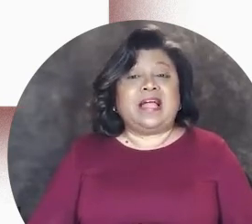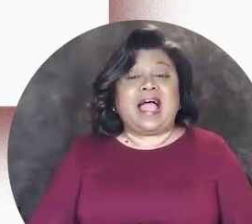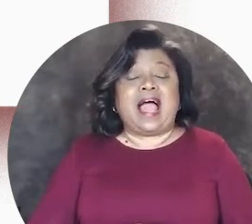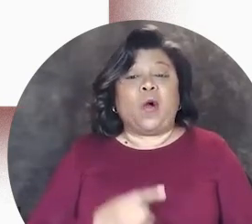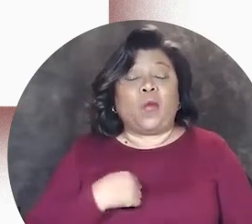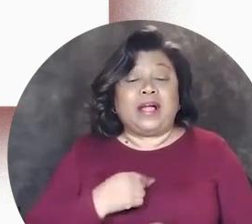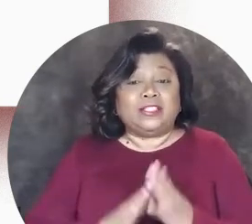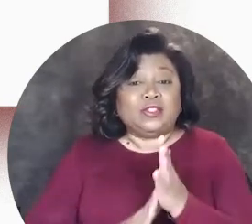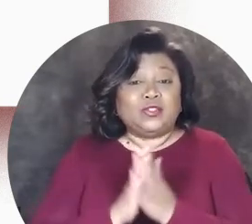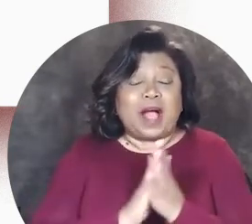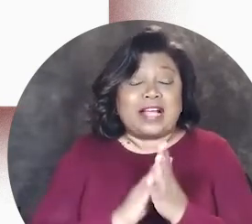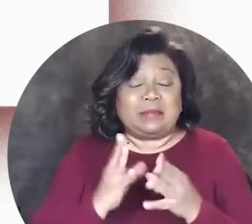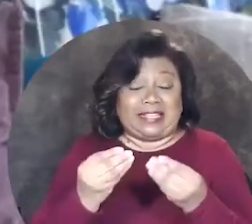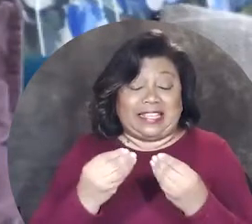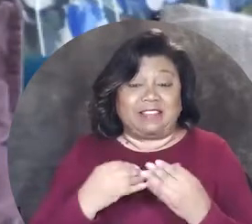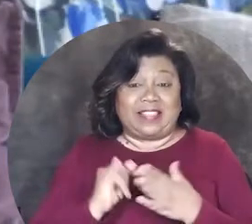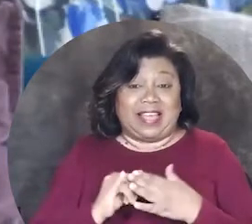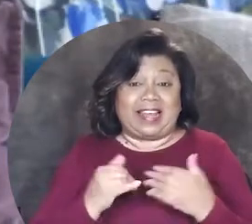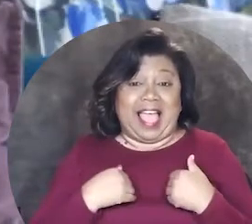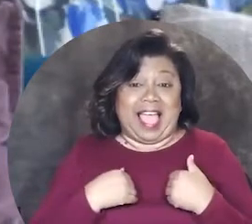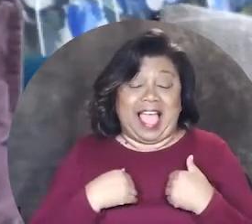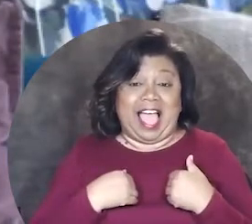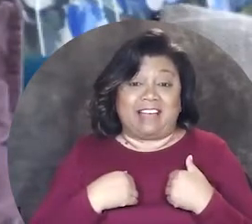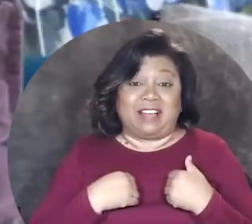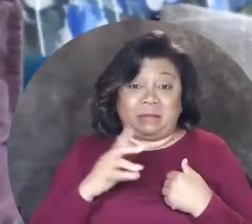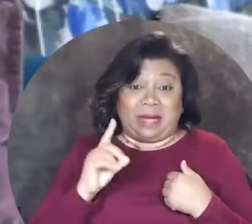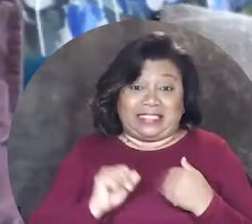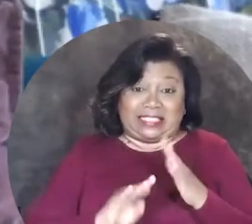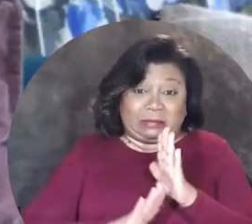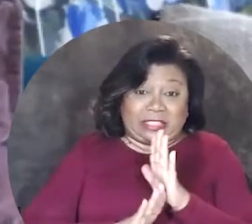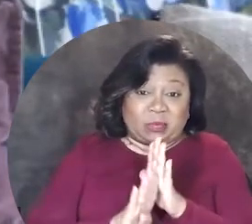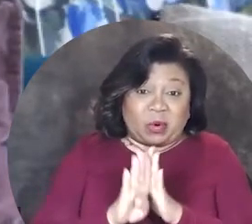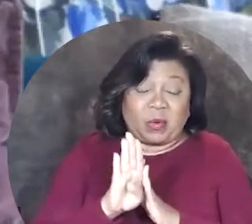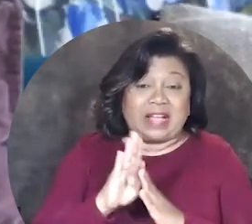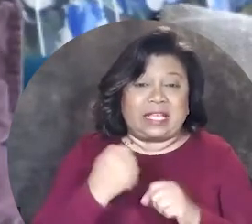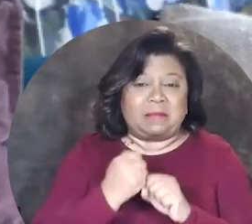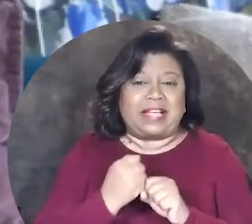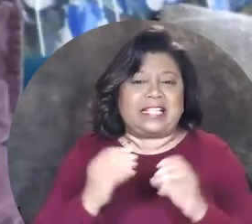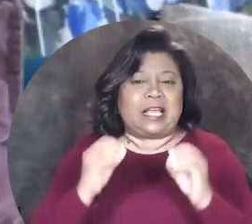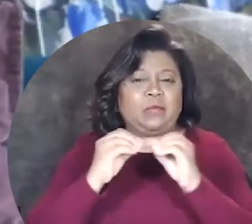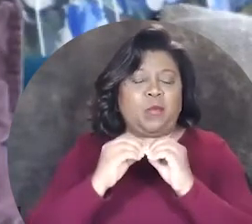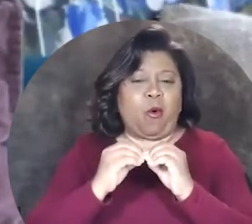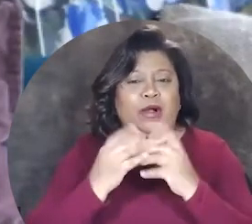time is what drives me, given that I have a progressive disability this makes it even